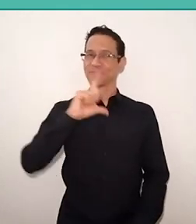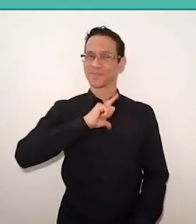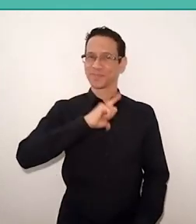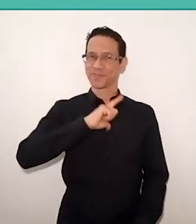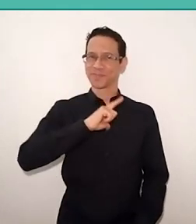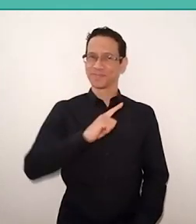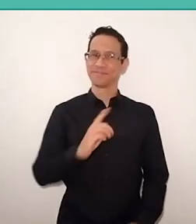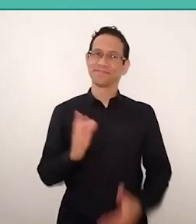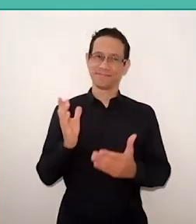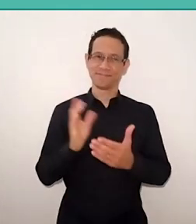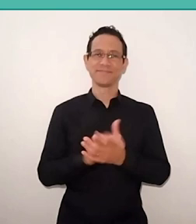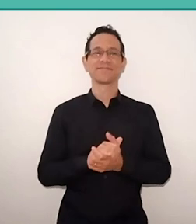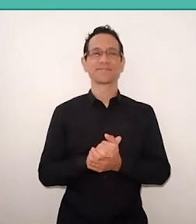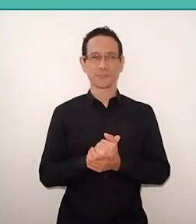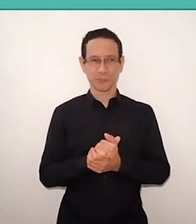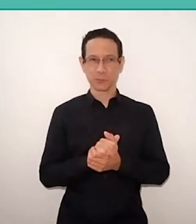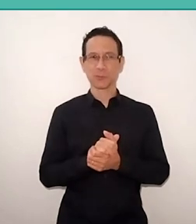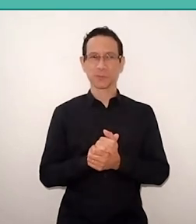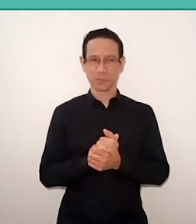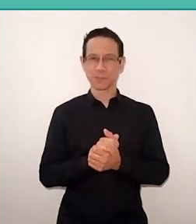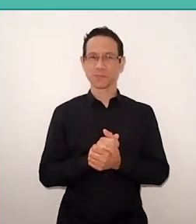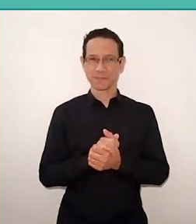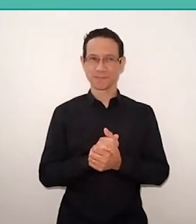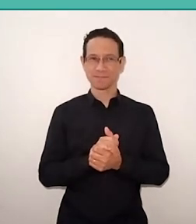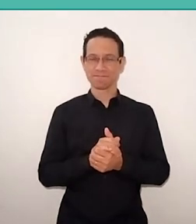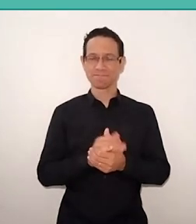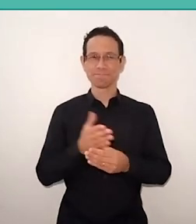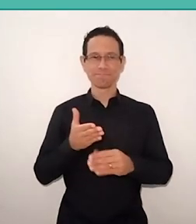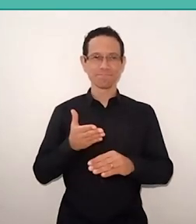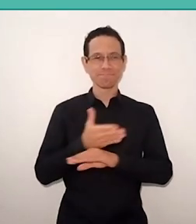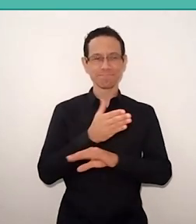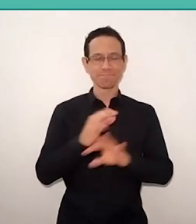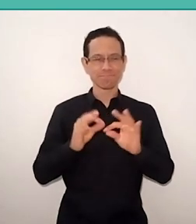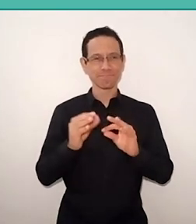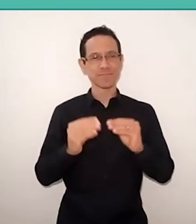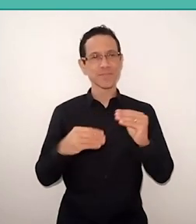by intellectual sensitivity, intellectual flexibility.